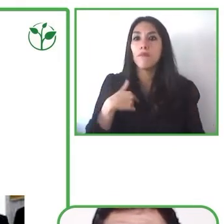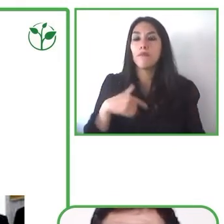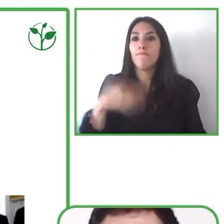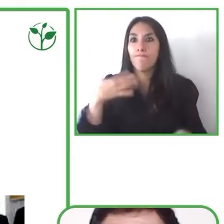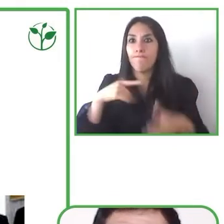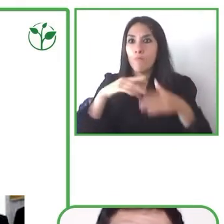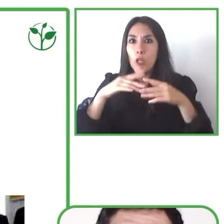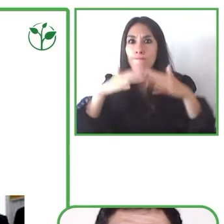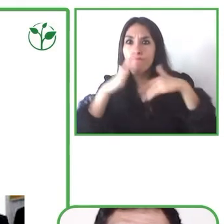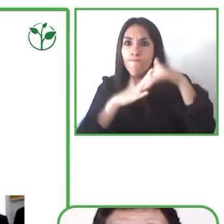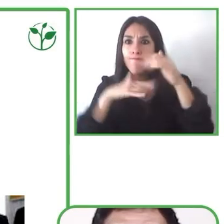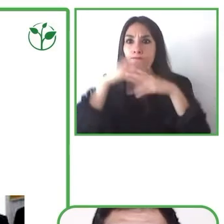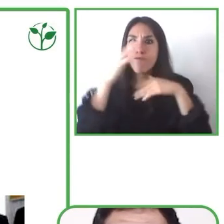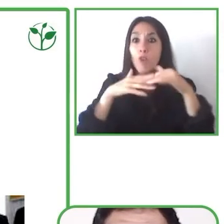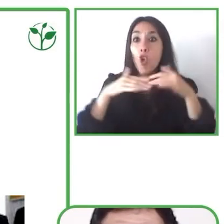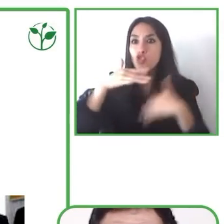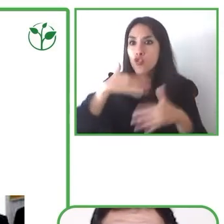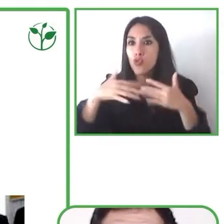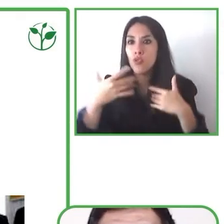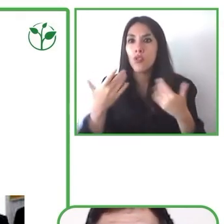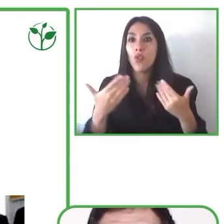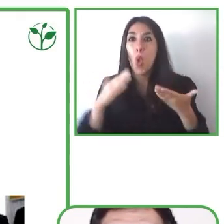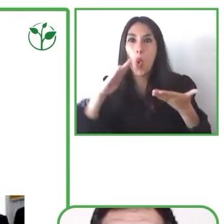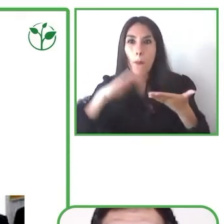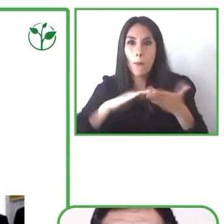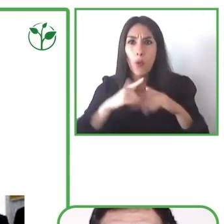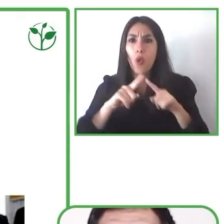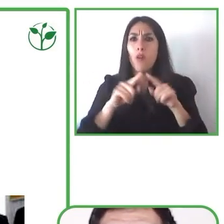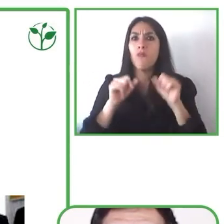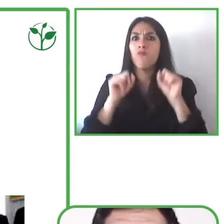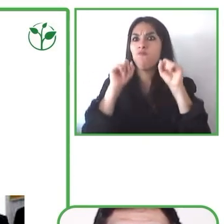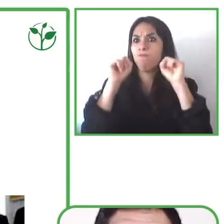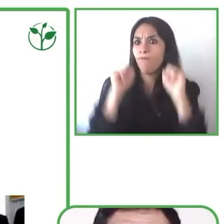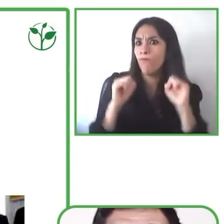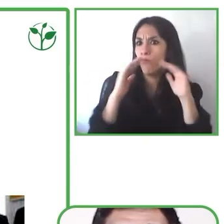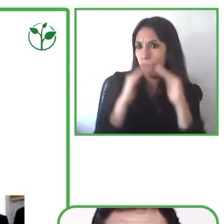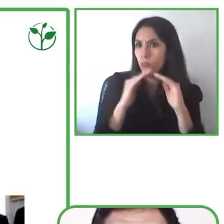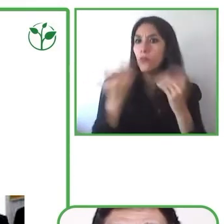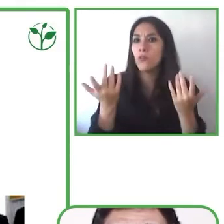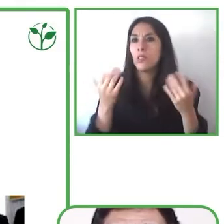used there was this word of mouth and people used it